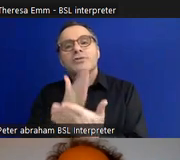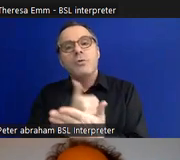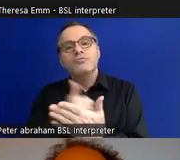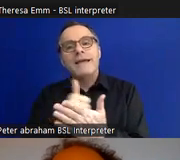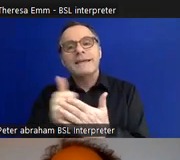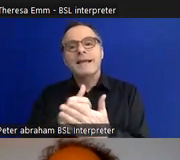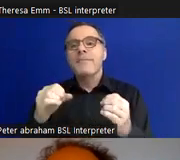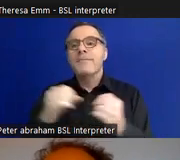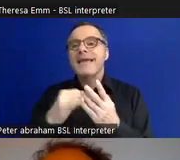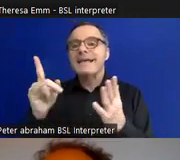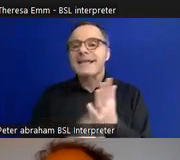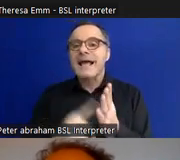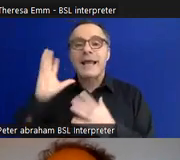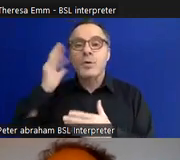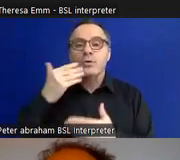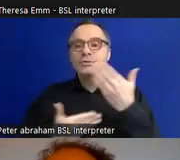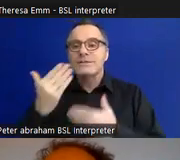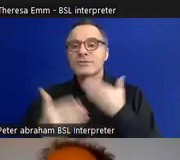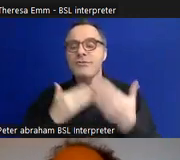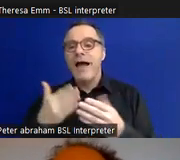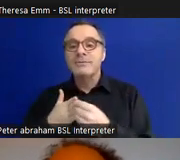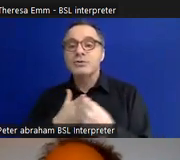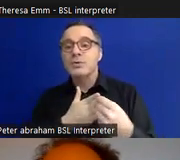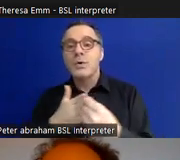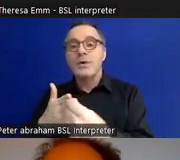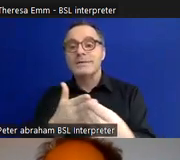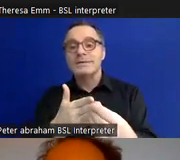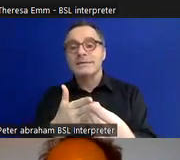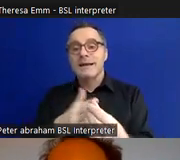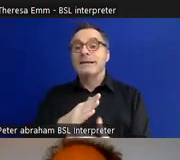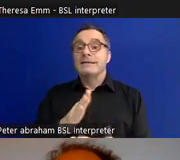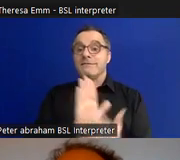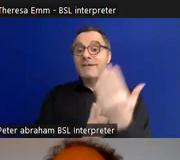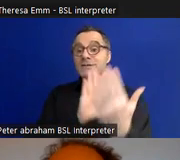and audio describe tools as part of the program that were in person, recognizing that some people